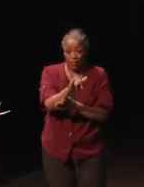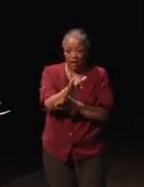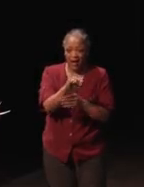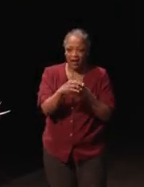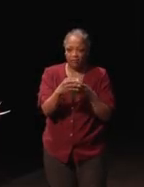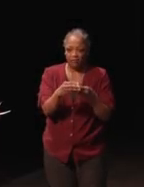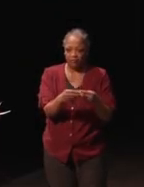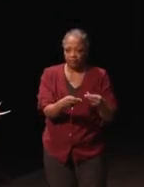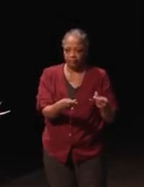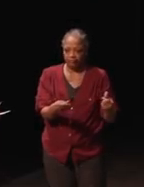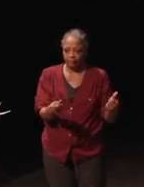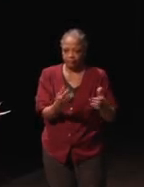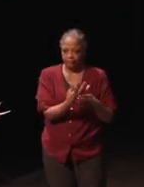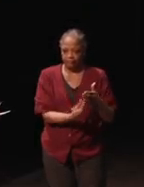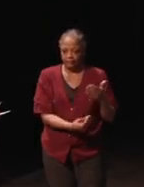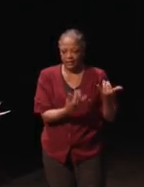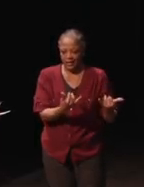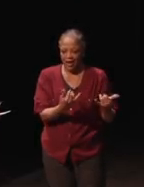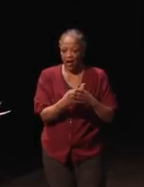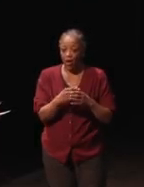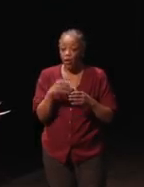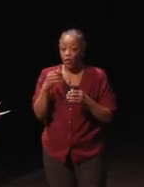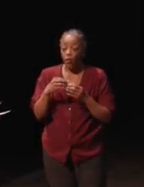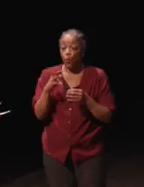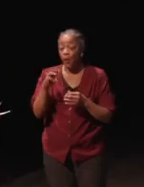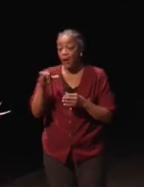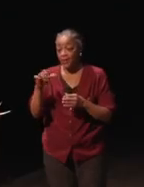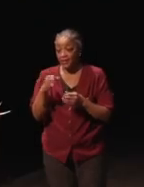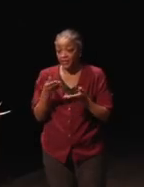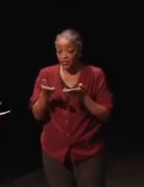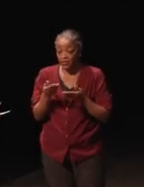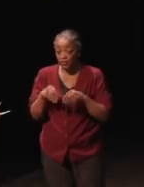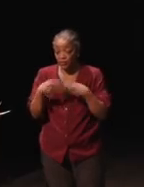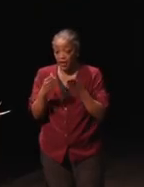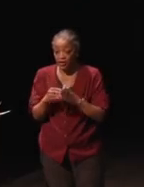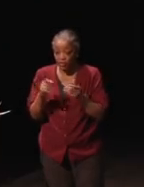of fashion as wireless provider of wireless service providers, make the transition to